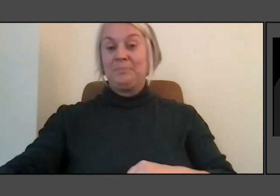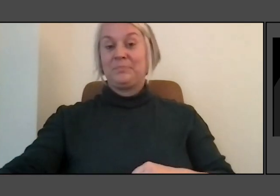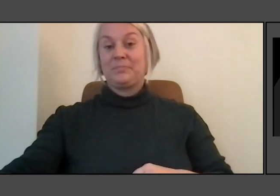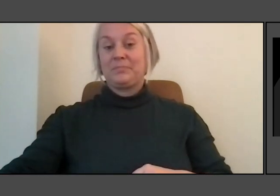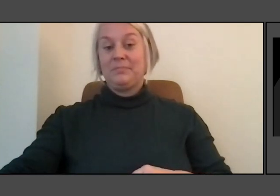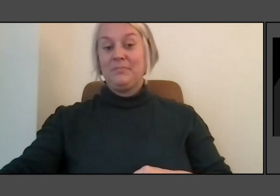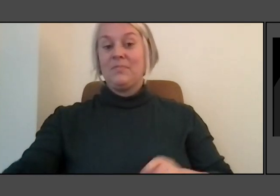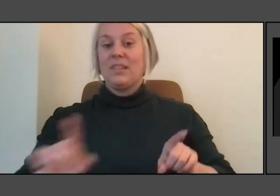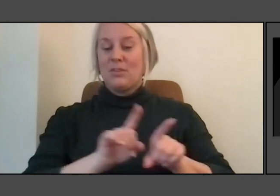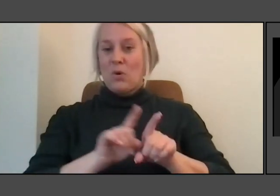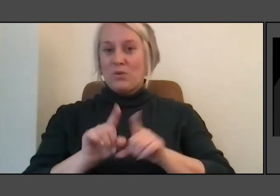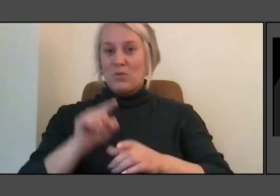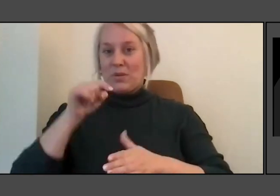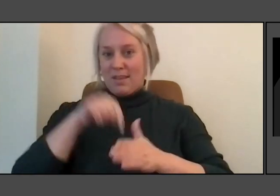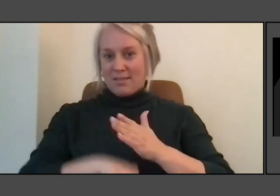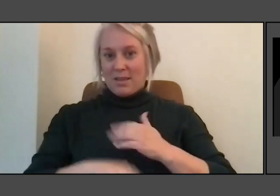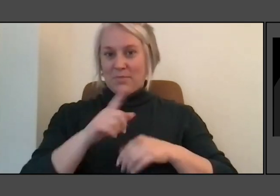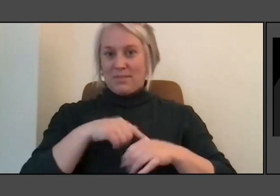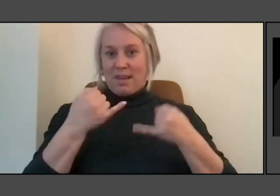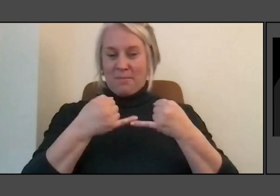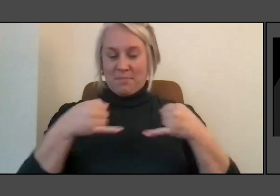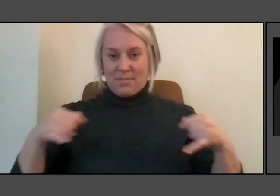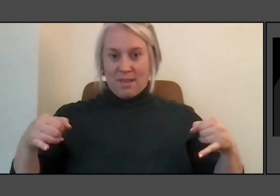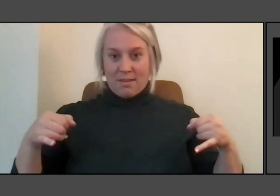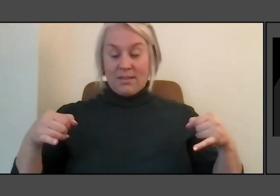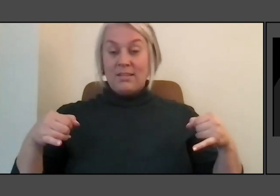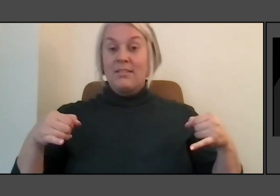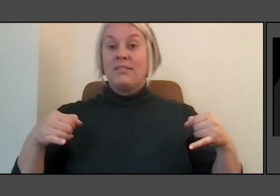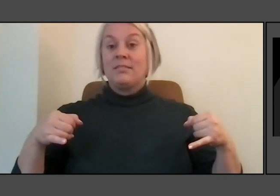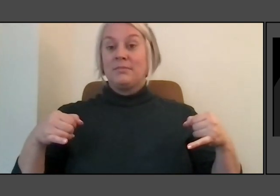200 point histories of the Hudson River or the Thames.